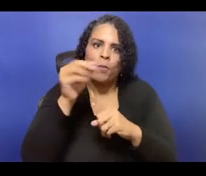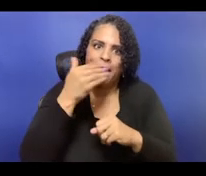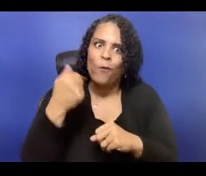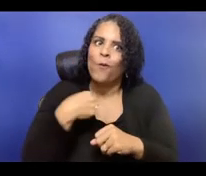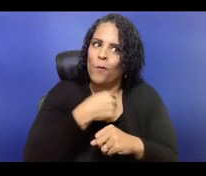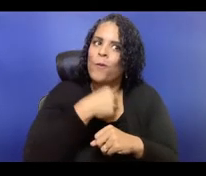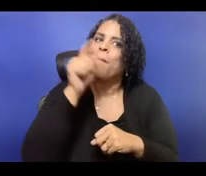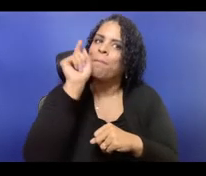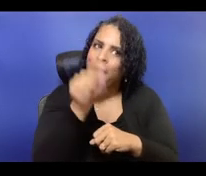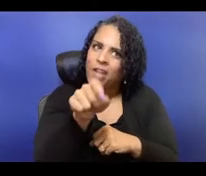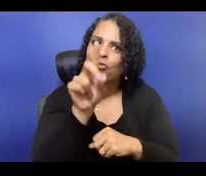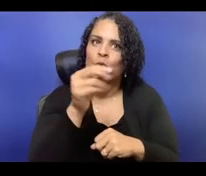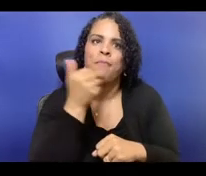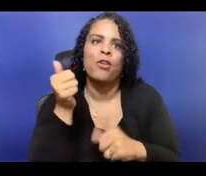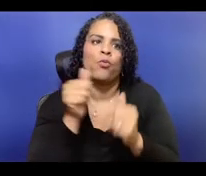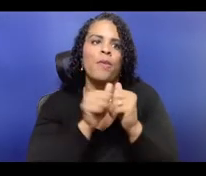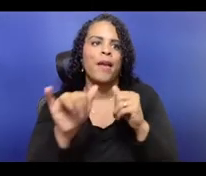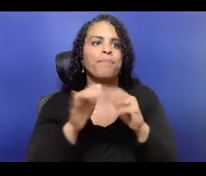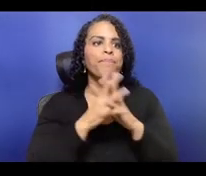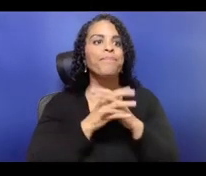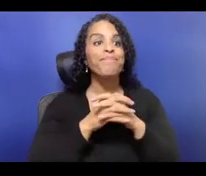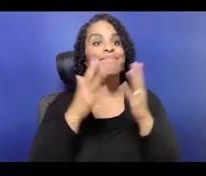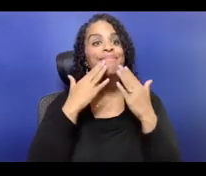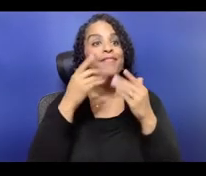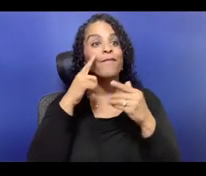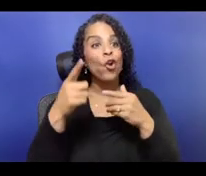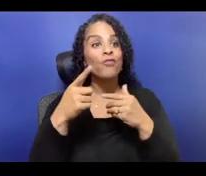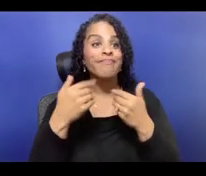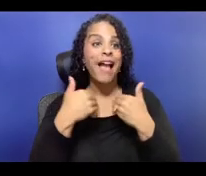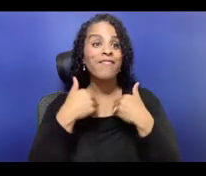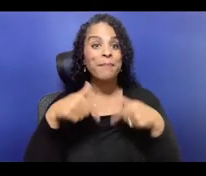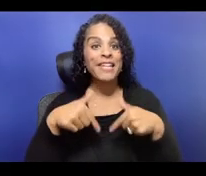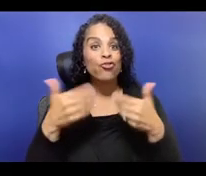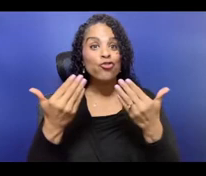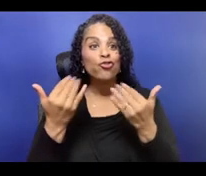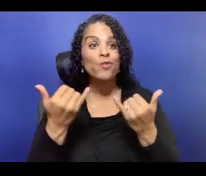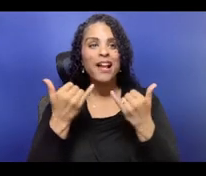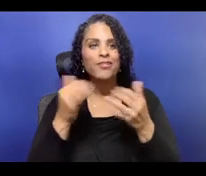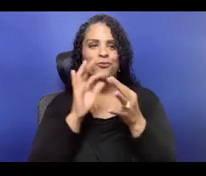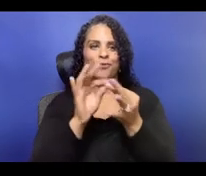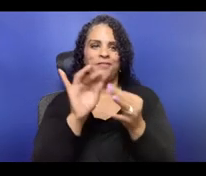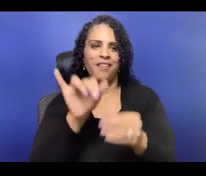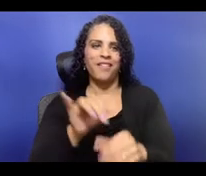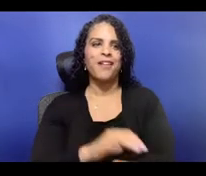towards a more just future in dance and performance where risk is shared more equitably.